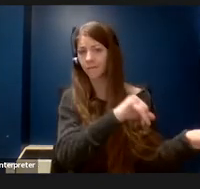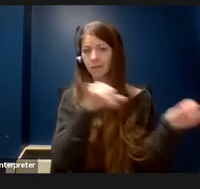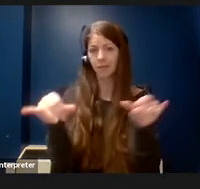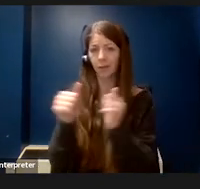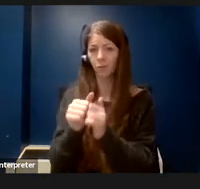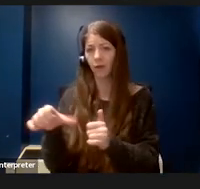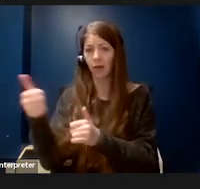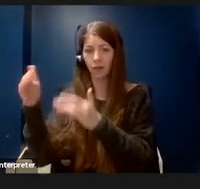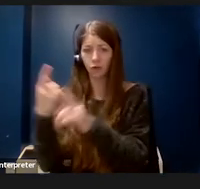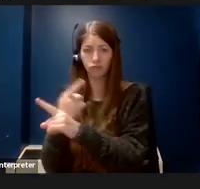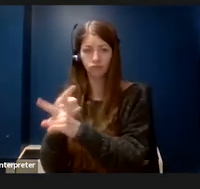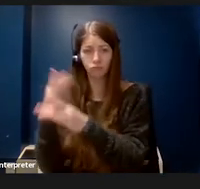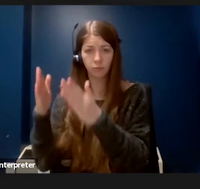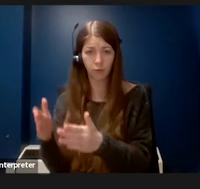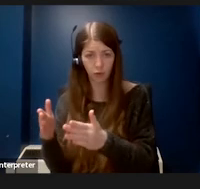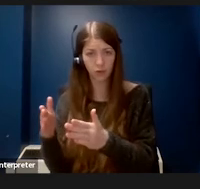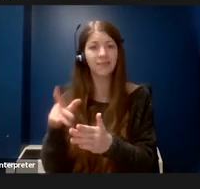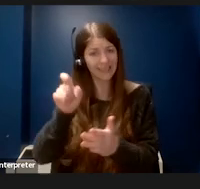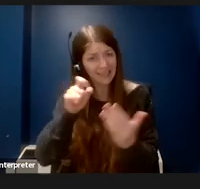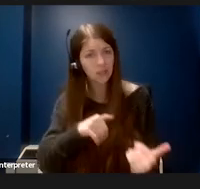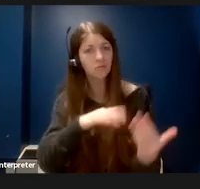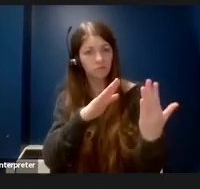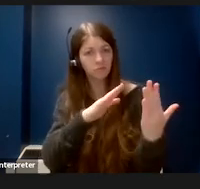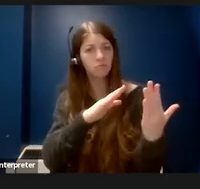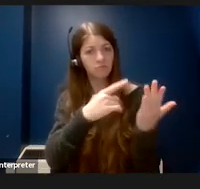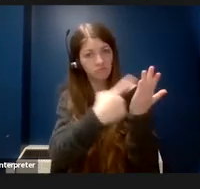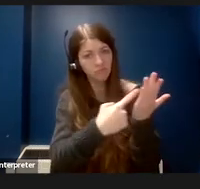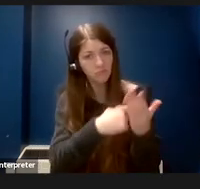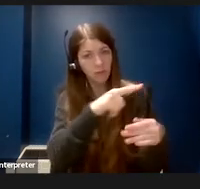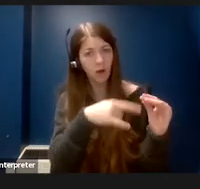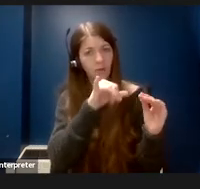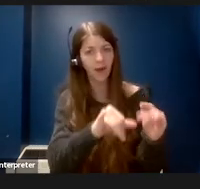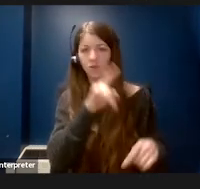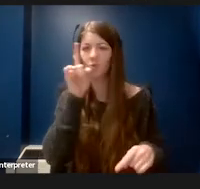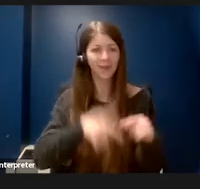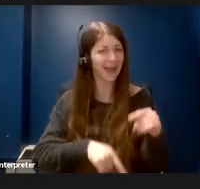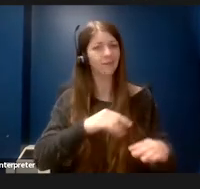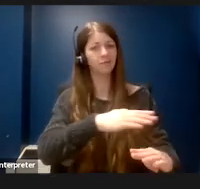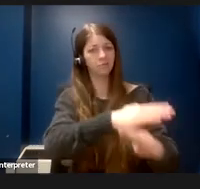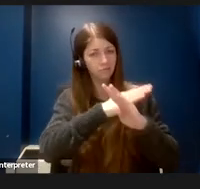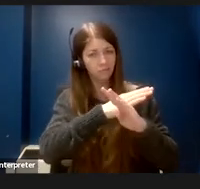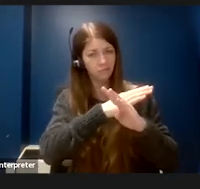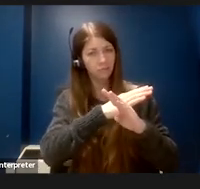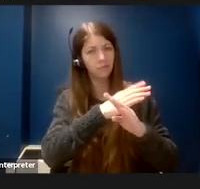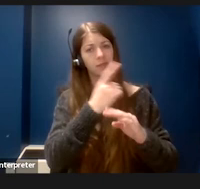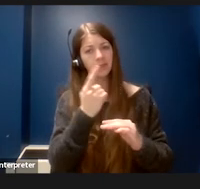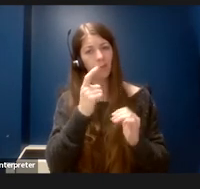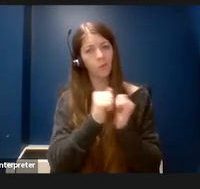be addressed and cannot prevent somebody with a disability from working and functioning in a lab.